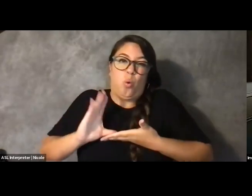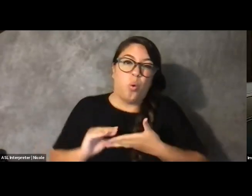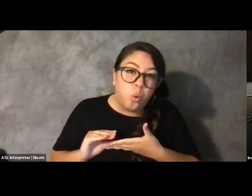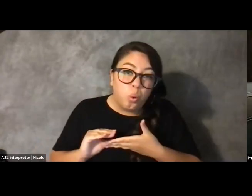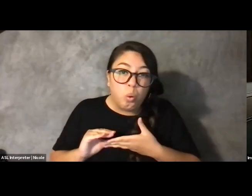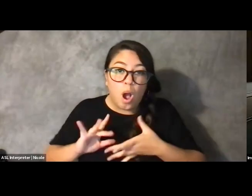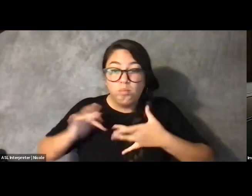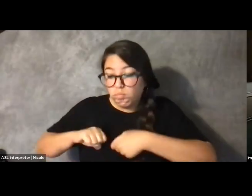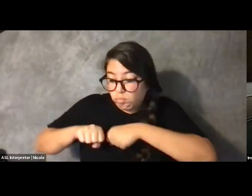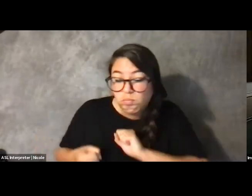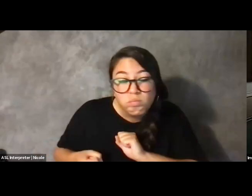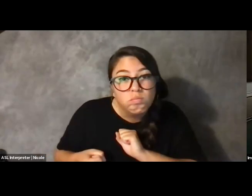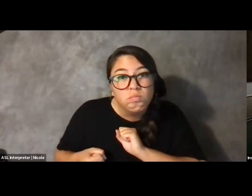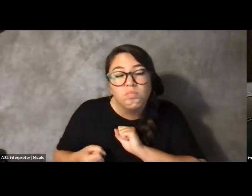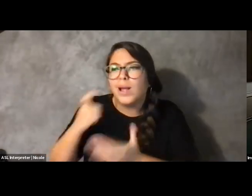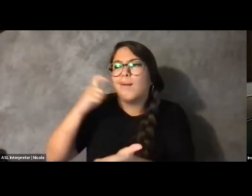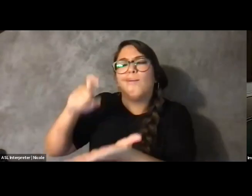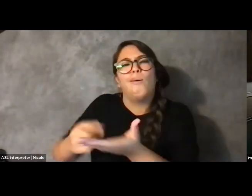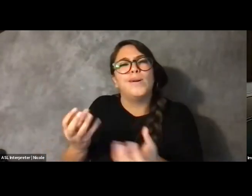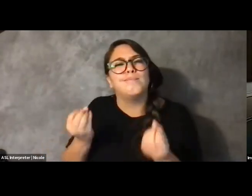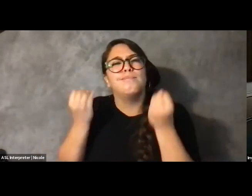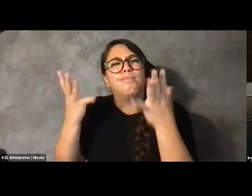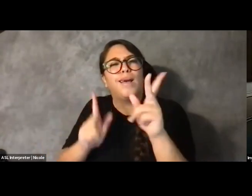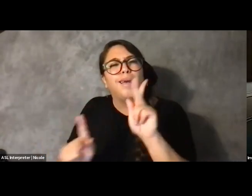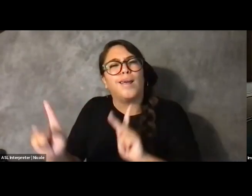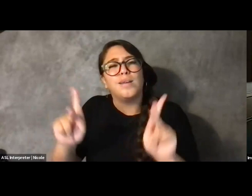I see so many disabled people. I see so many people fighting every single day.